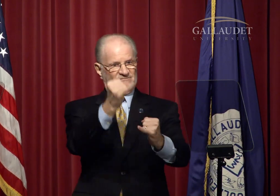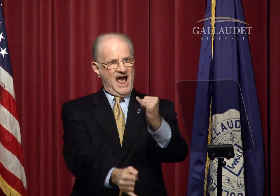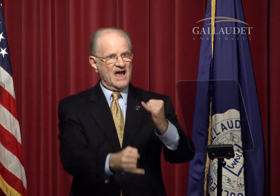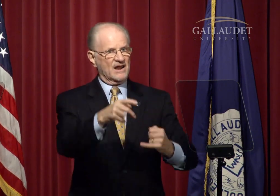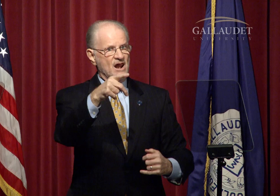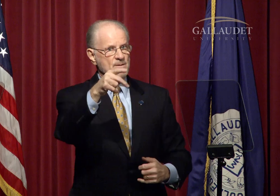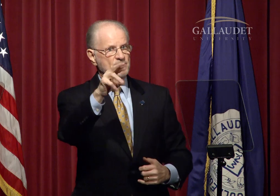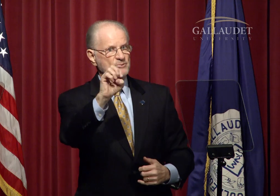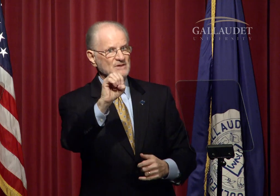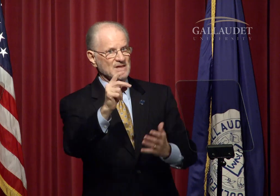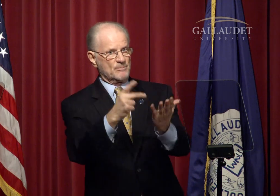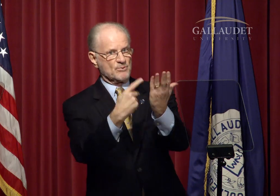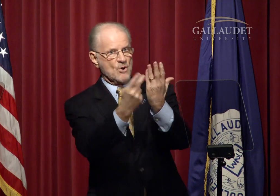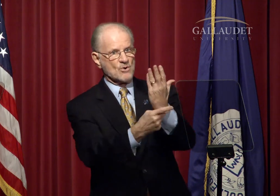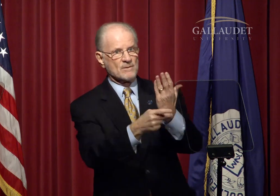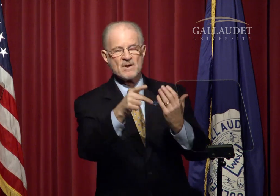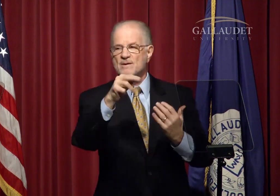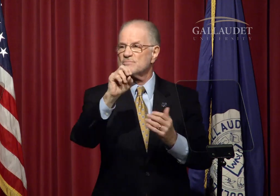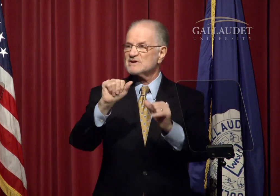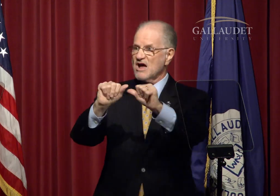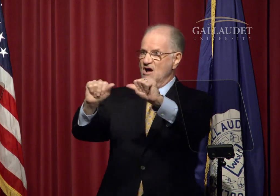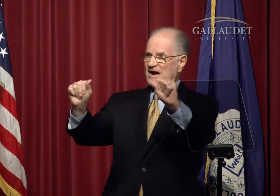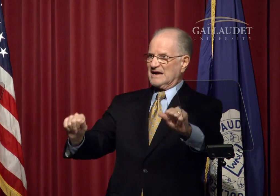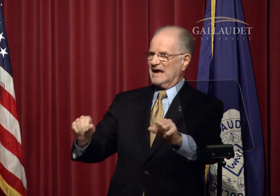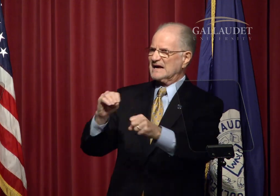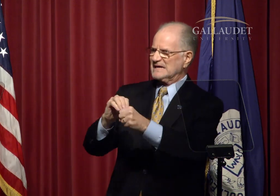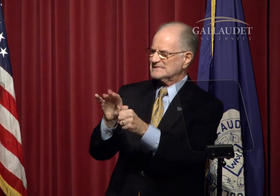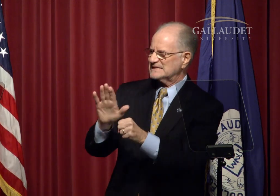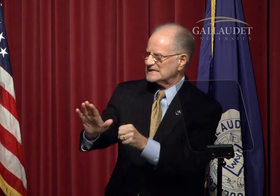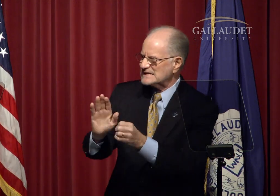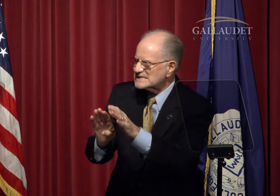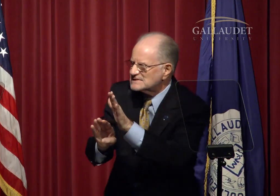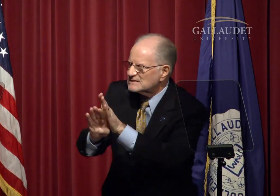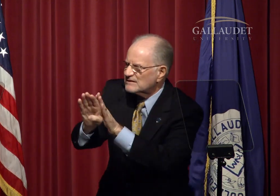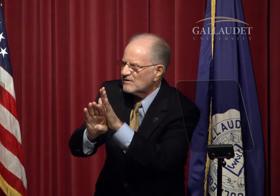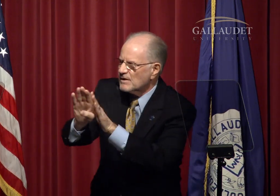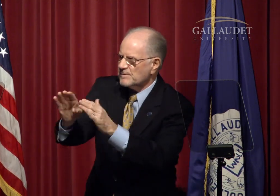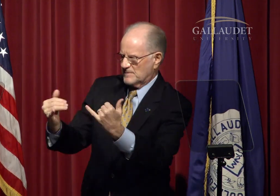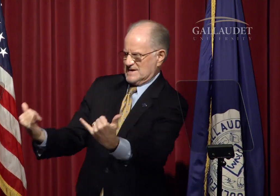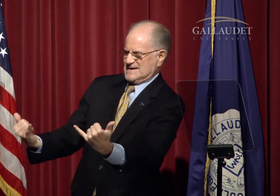The final pre-program, pre-architecture,